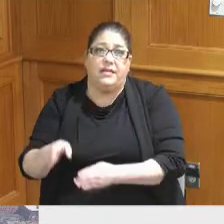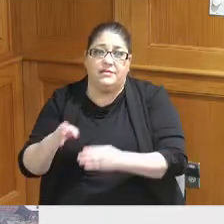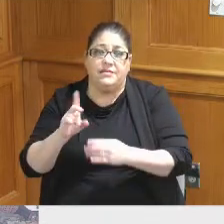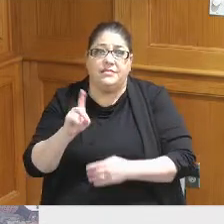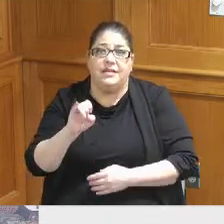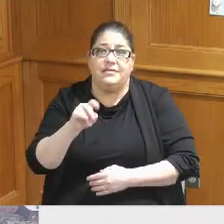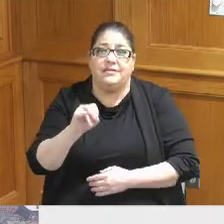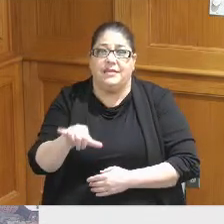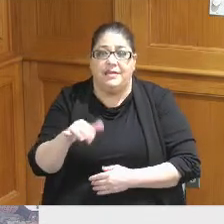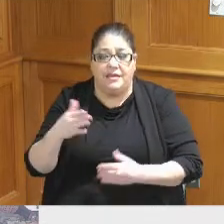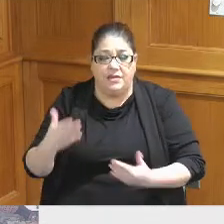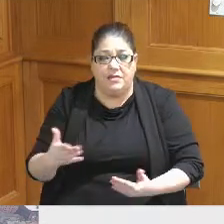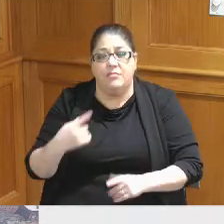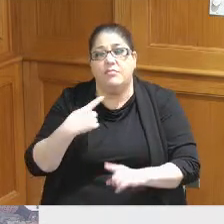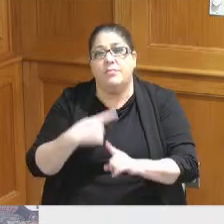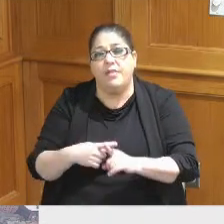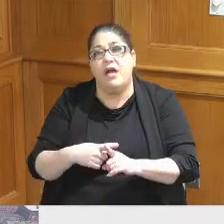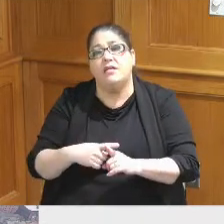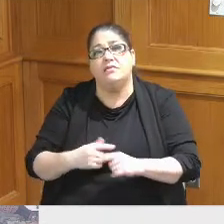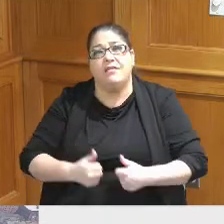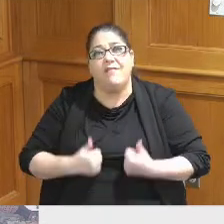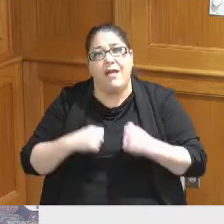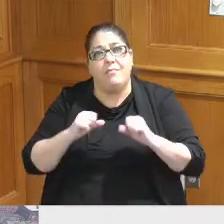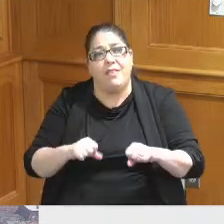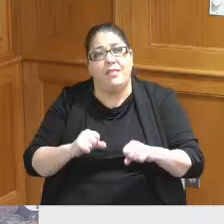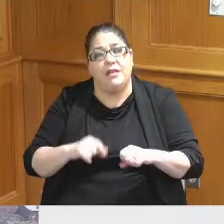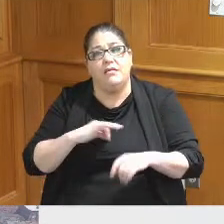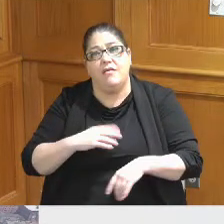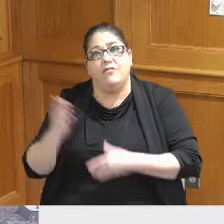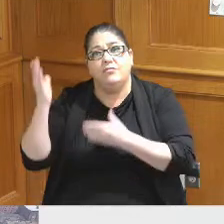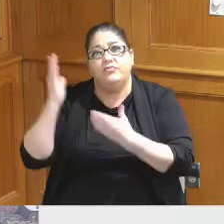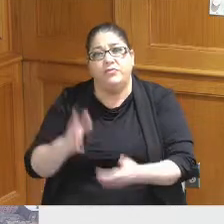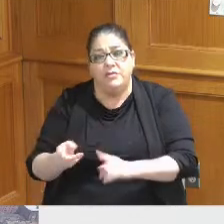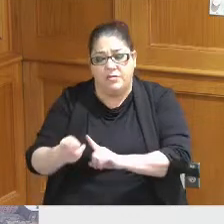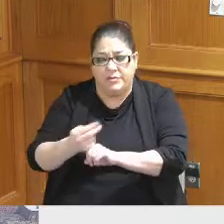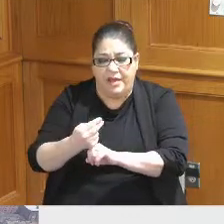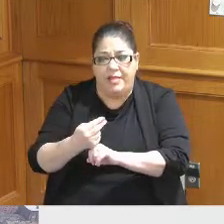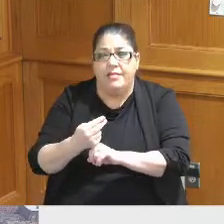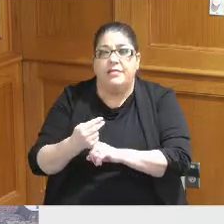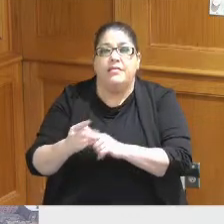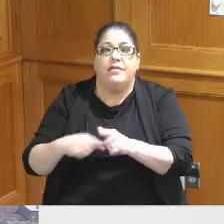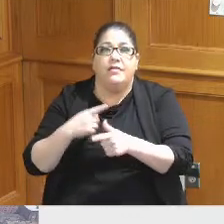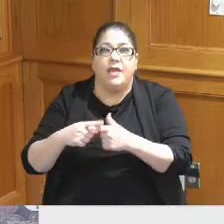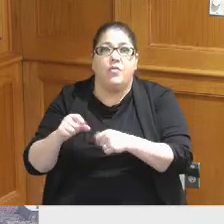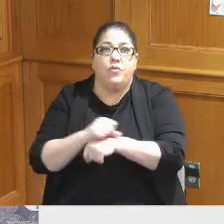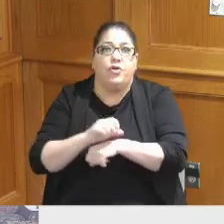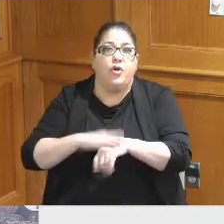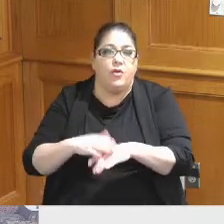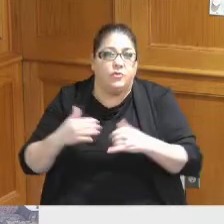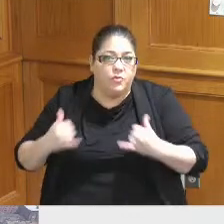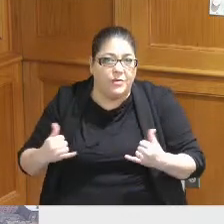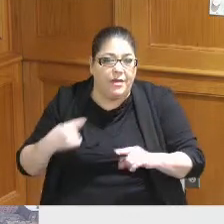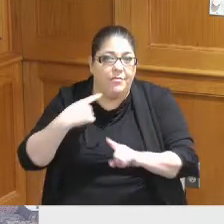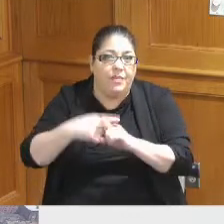viability of bringing in a hotel and also work on today and in the future on the convention center